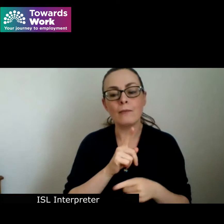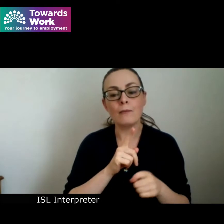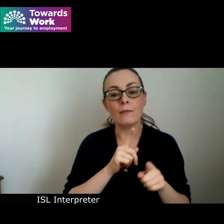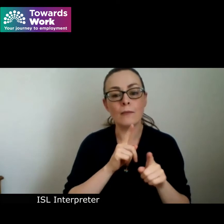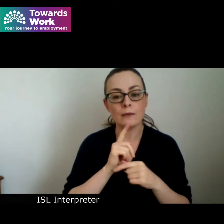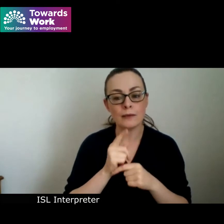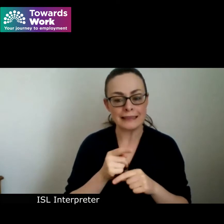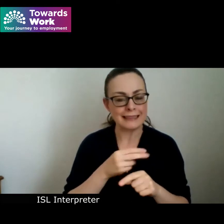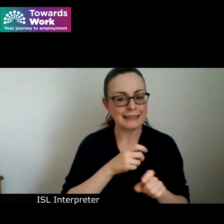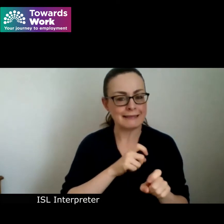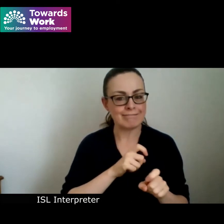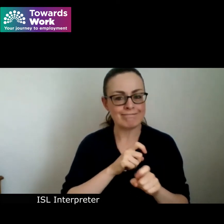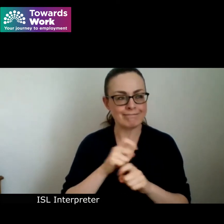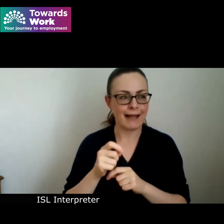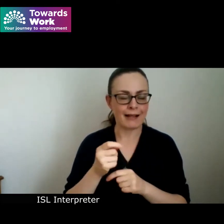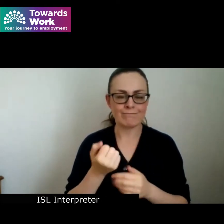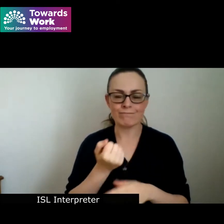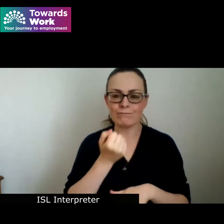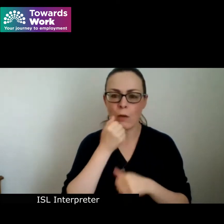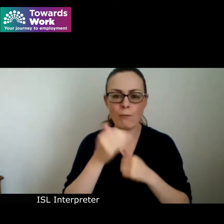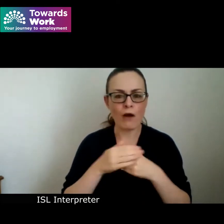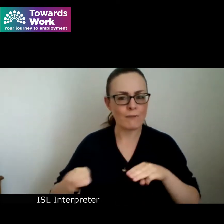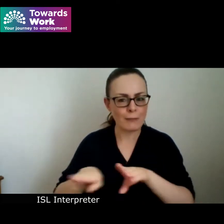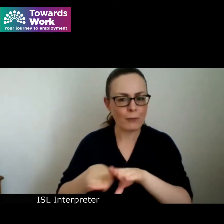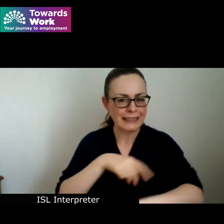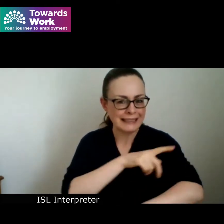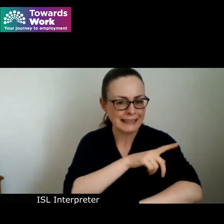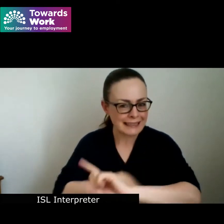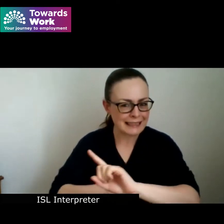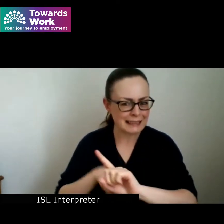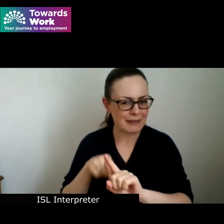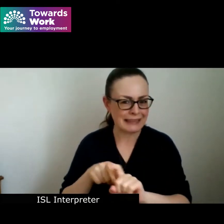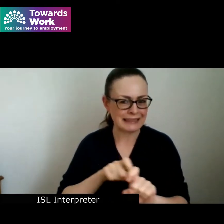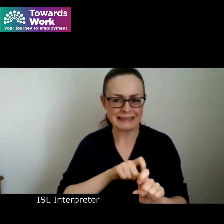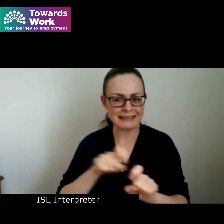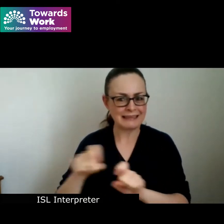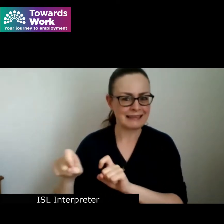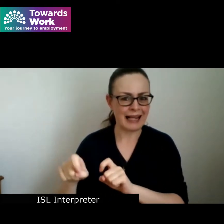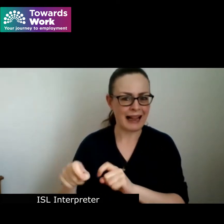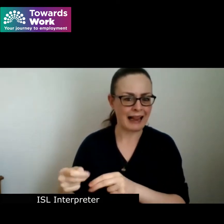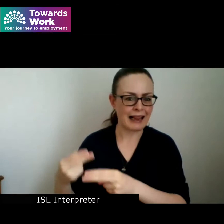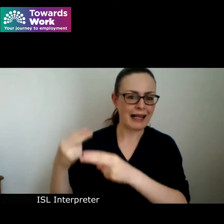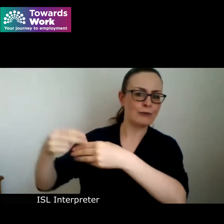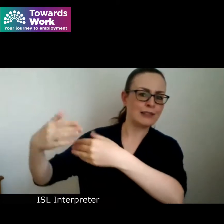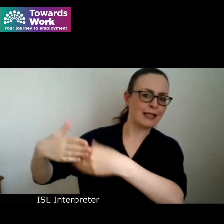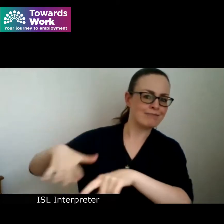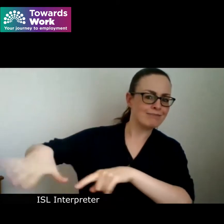significant numbers of people with disabilities remain outside in the workforce therefore we need